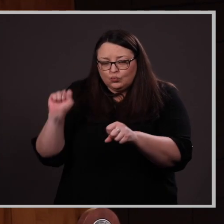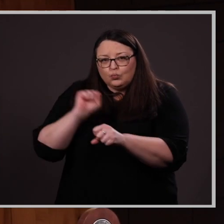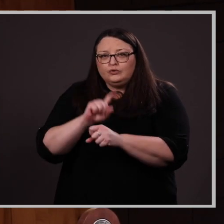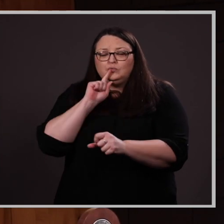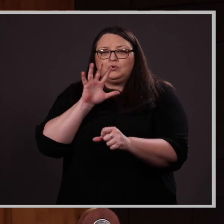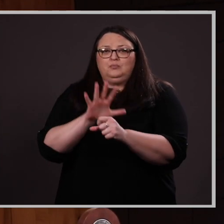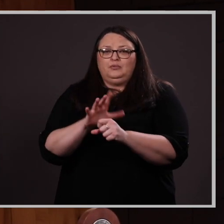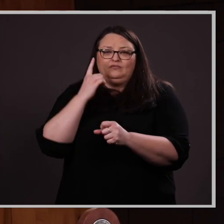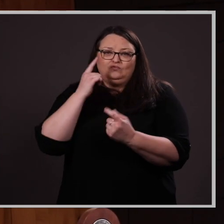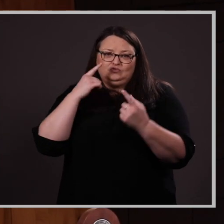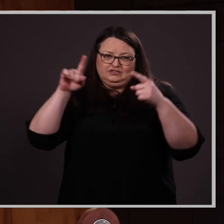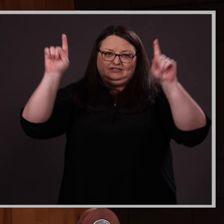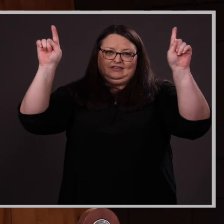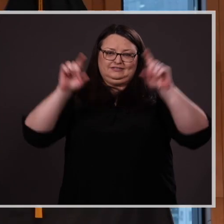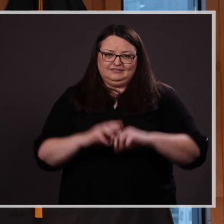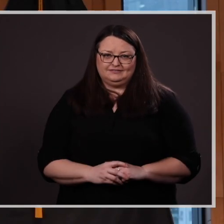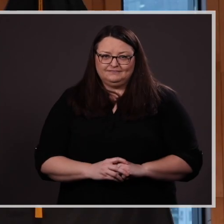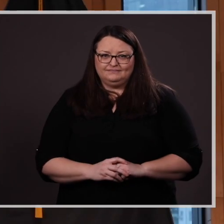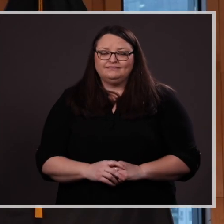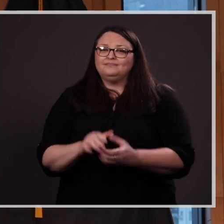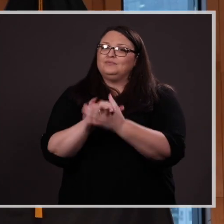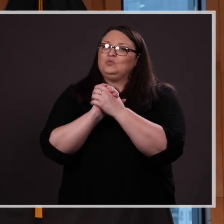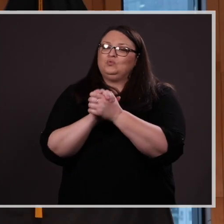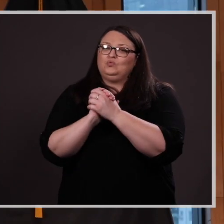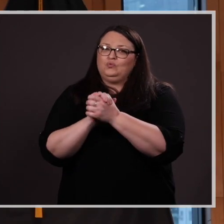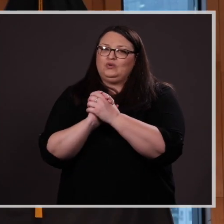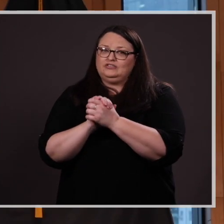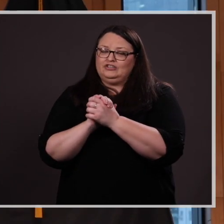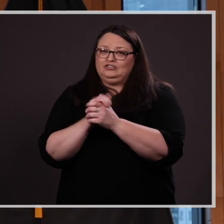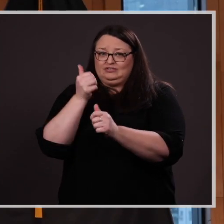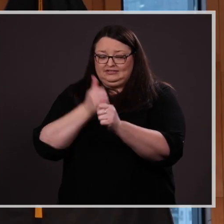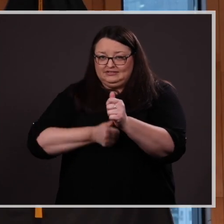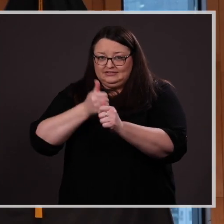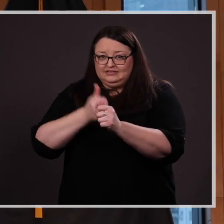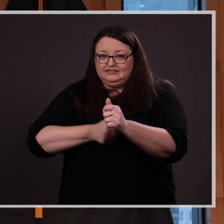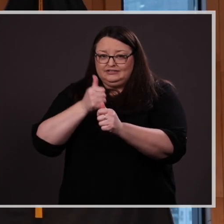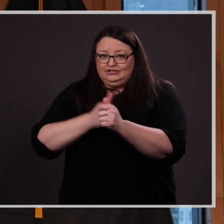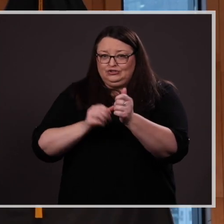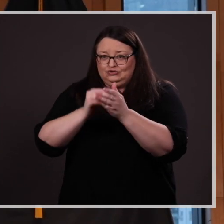to success. Congratulations to each and every one of you,